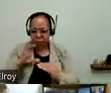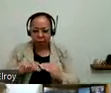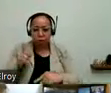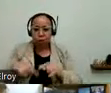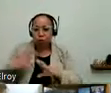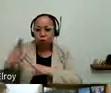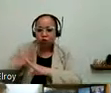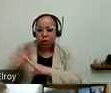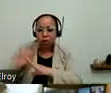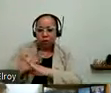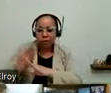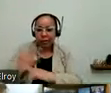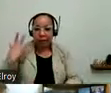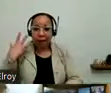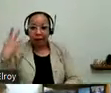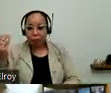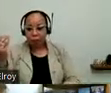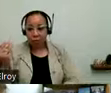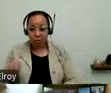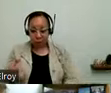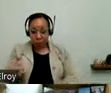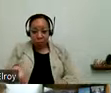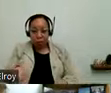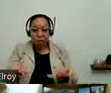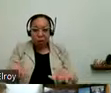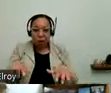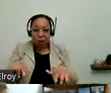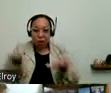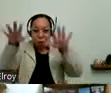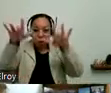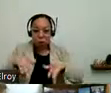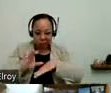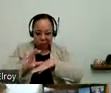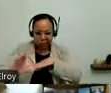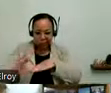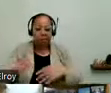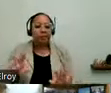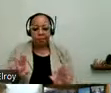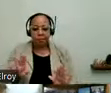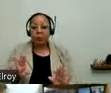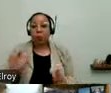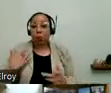you think about Chicago you can't do construction outdoors when it's -- we